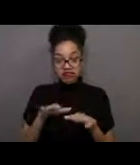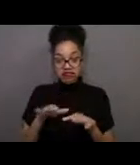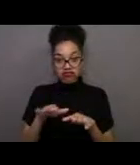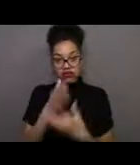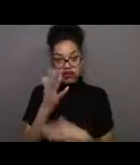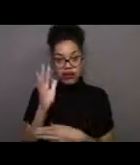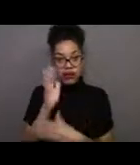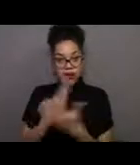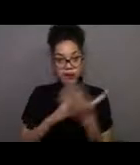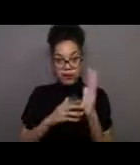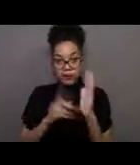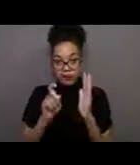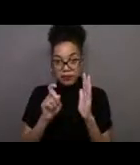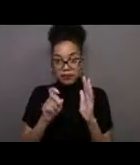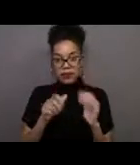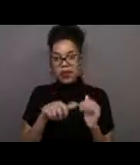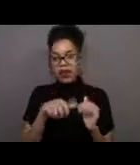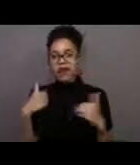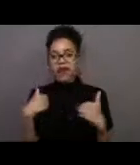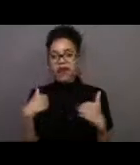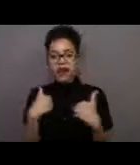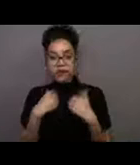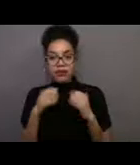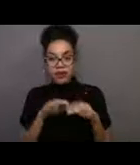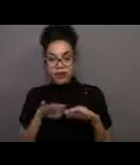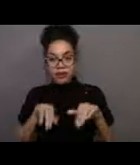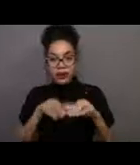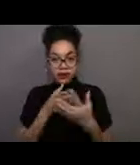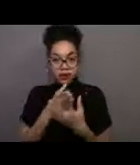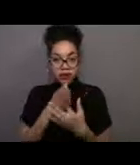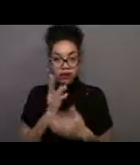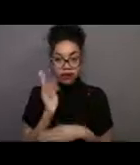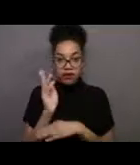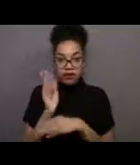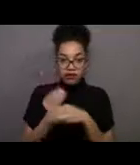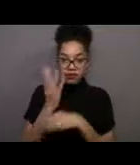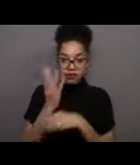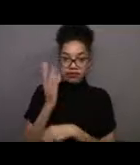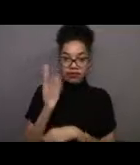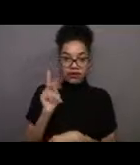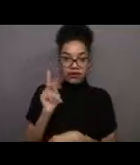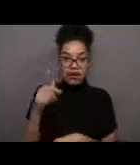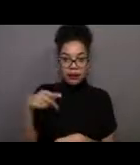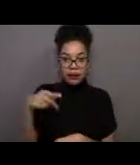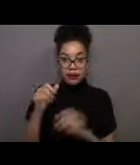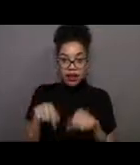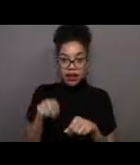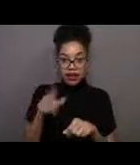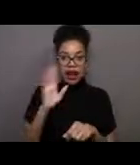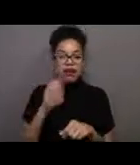I remember last year we learned about giant sea bass from Ryan in the Channel Islands.